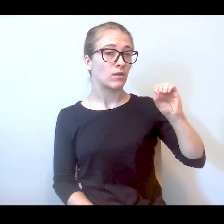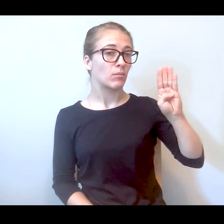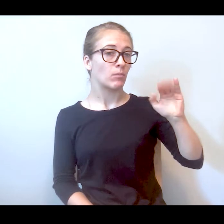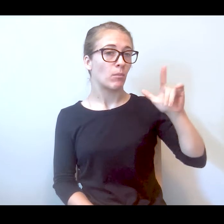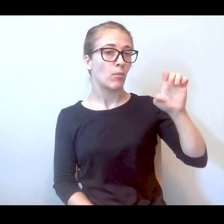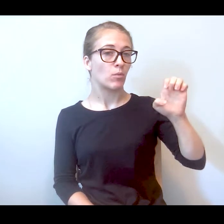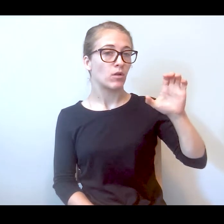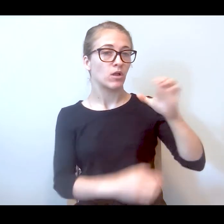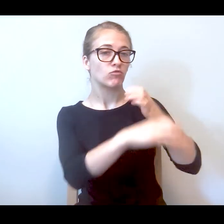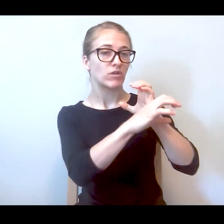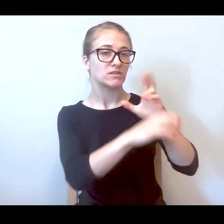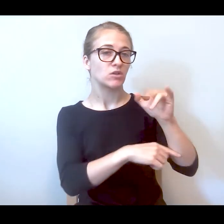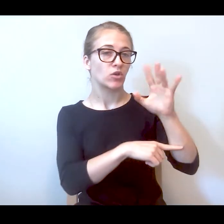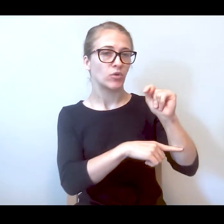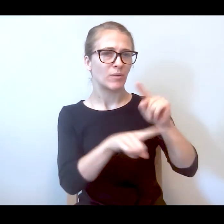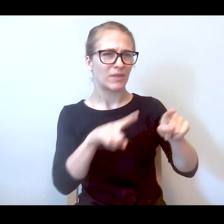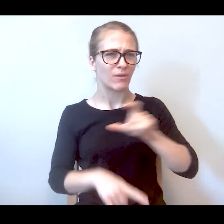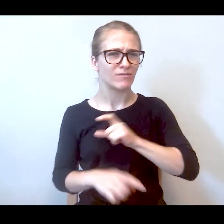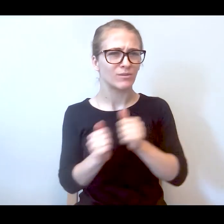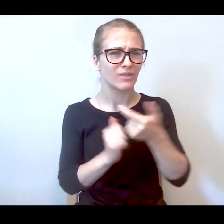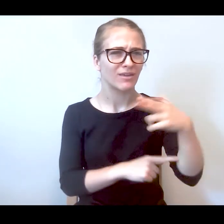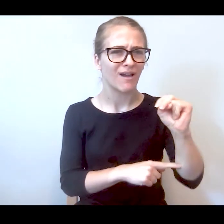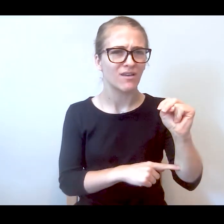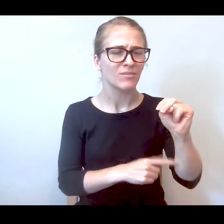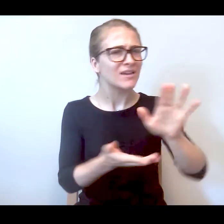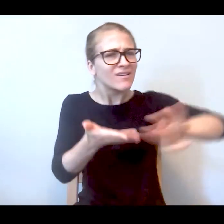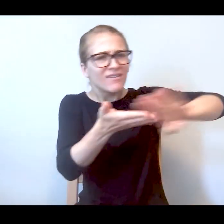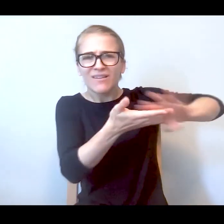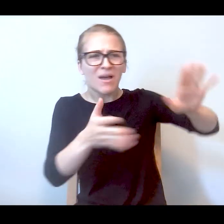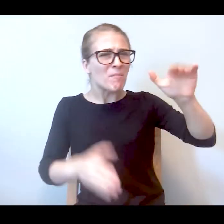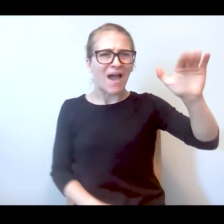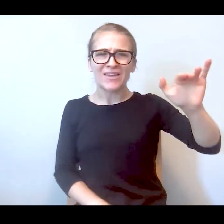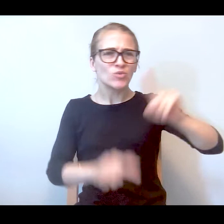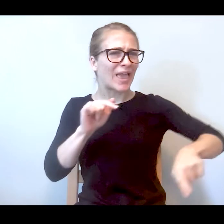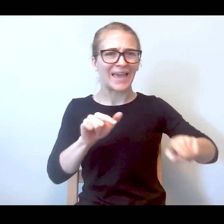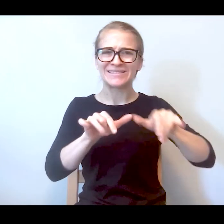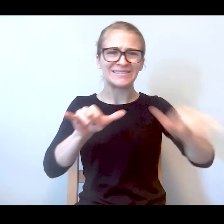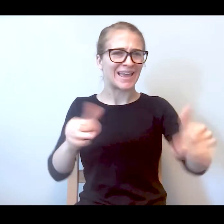were officers with guns. I said, can you just step out of my house, please? He was already triggered.